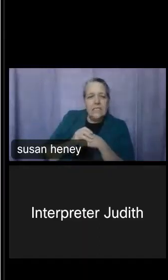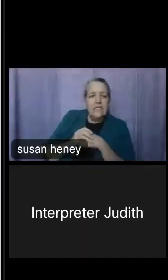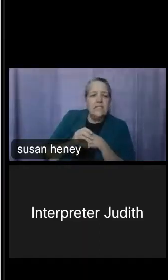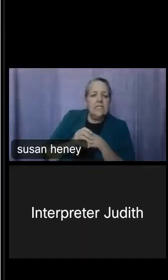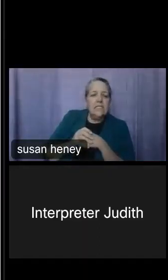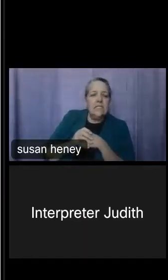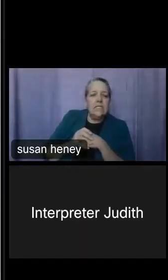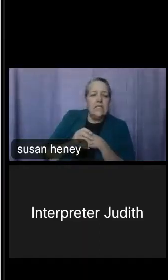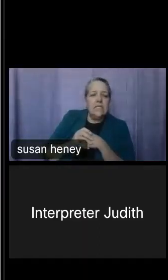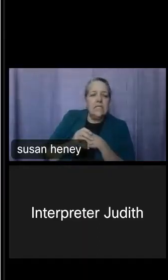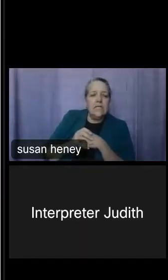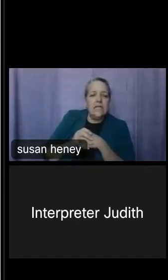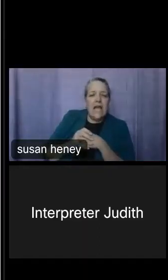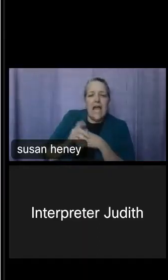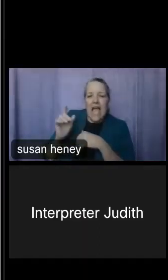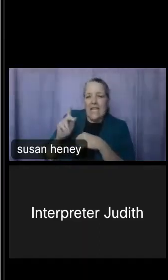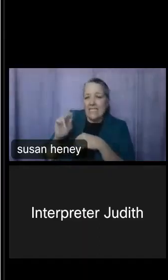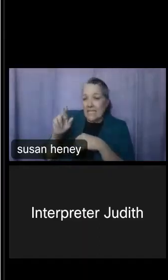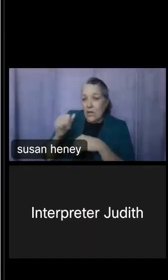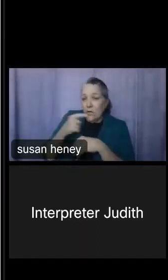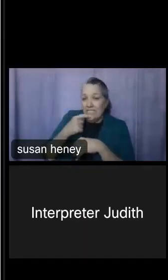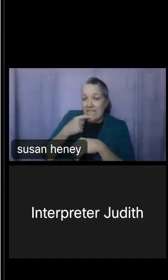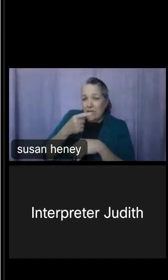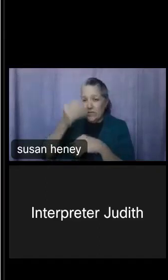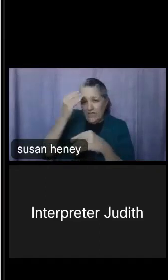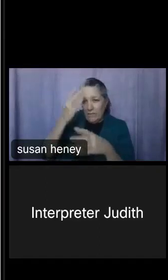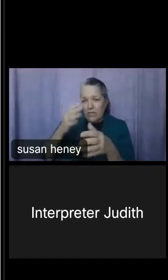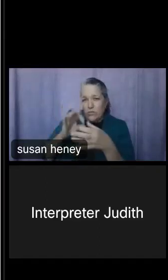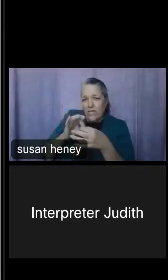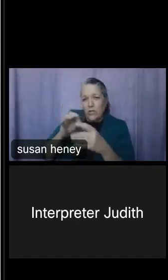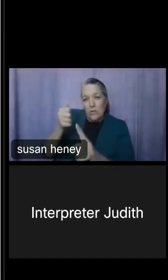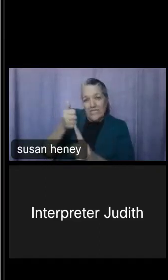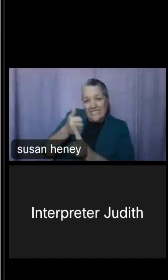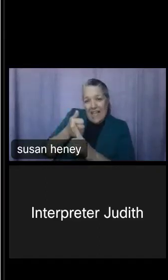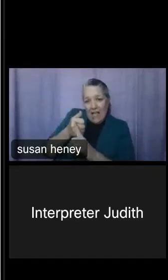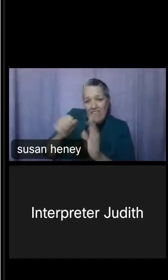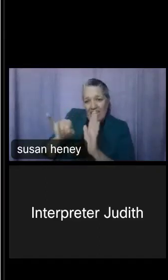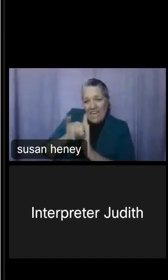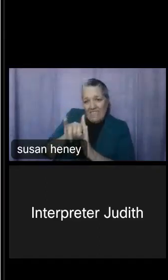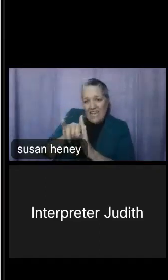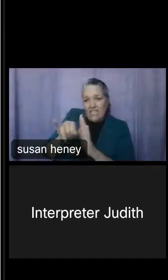see information on self-identification, so the person has to identify that they have